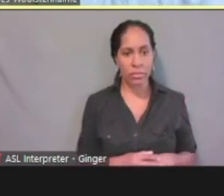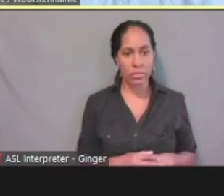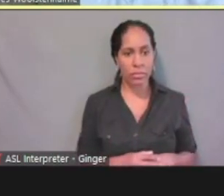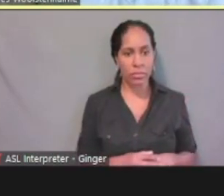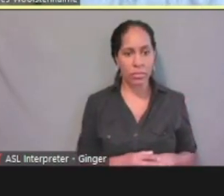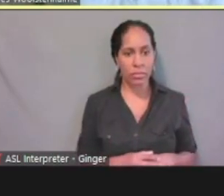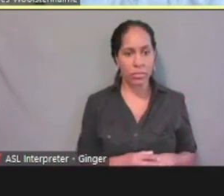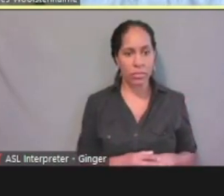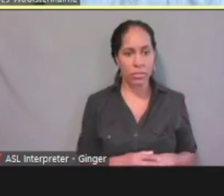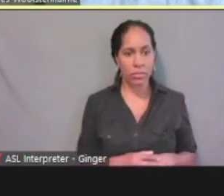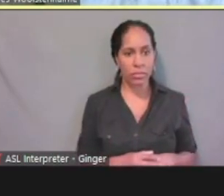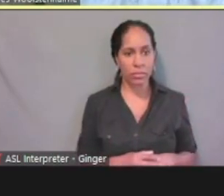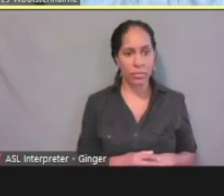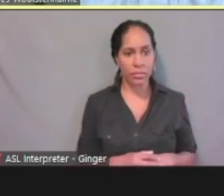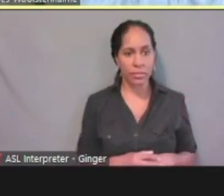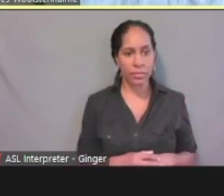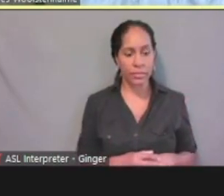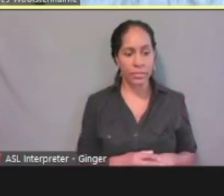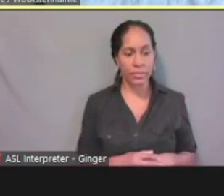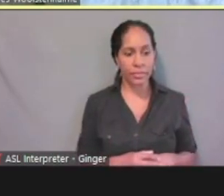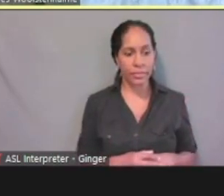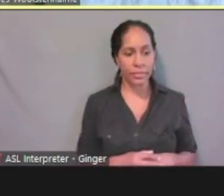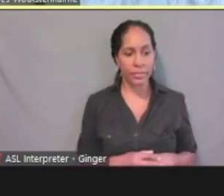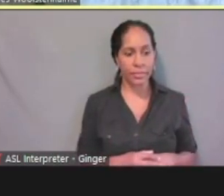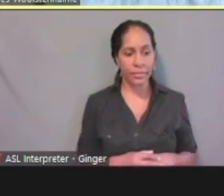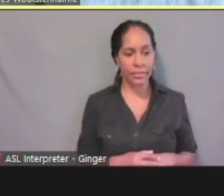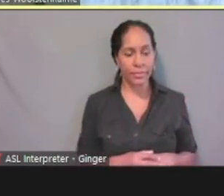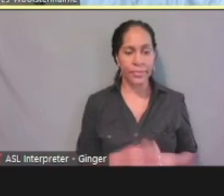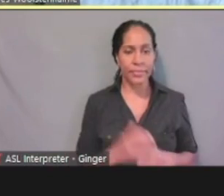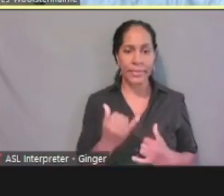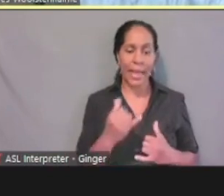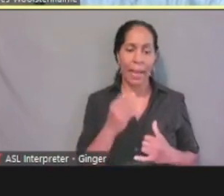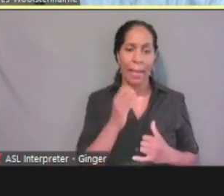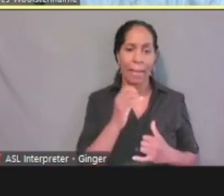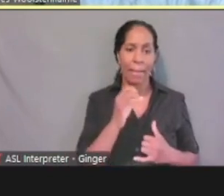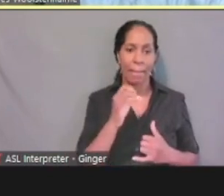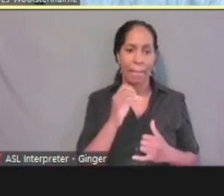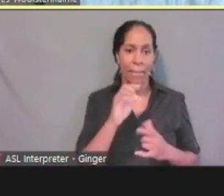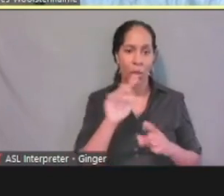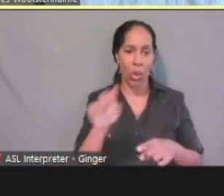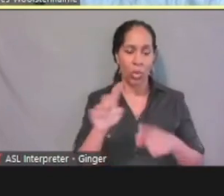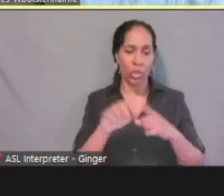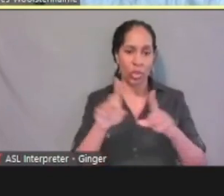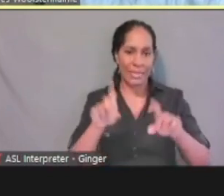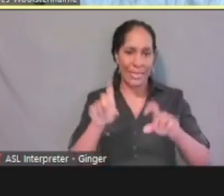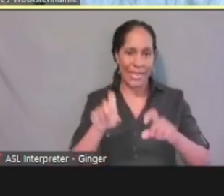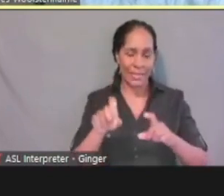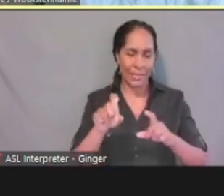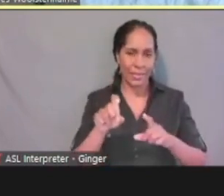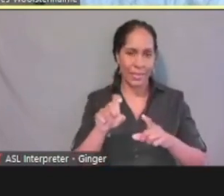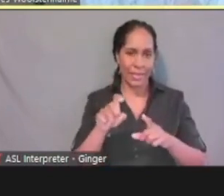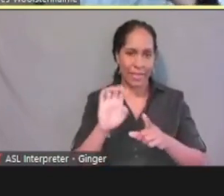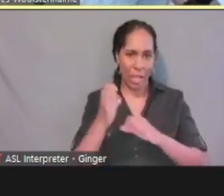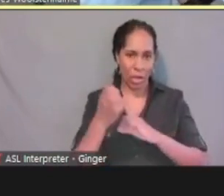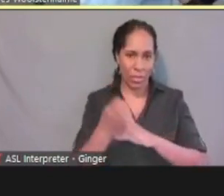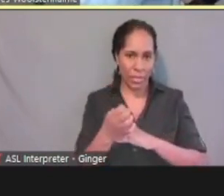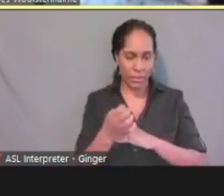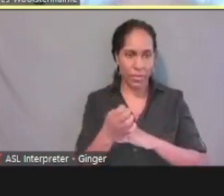And we will go to our test environment. Where much like I did there, we'll go ahead and log in.